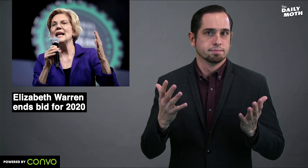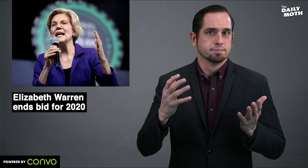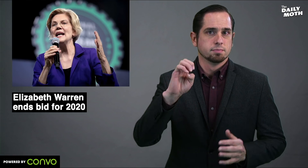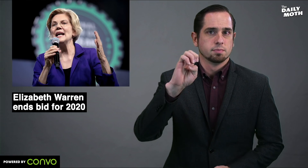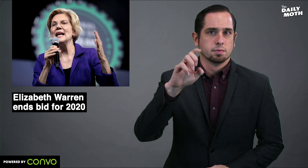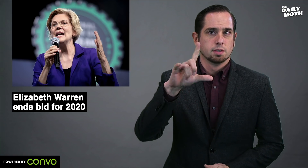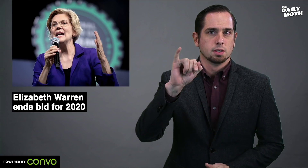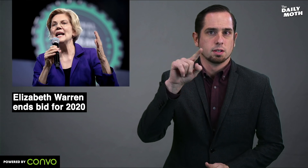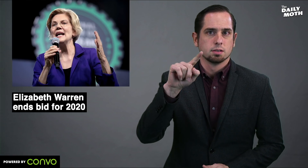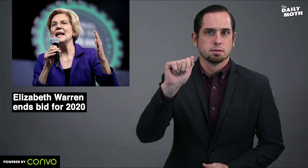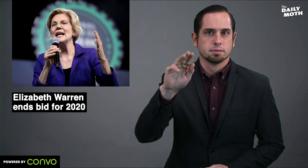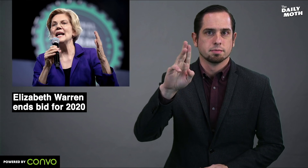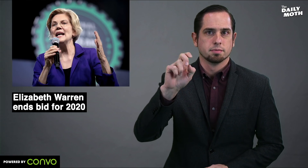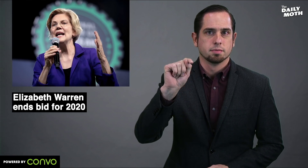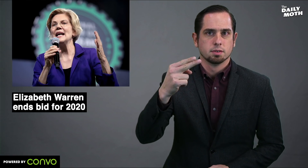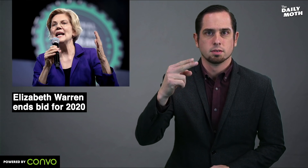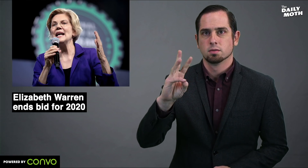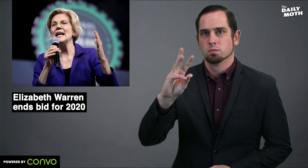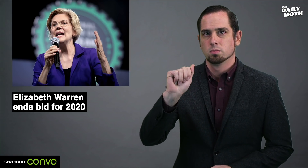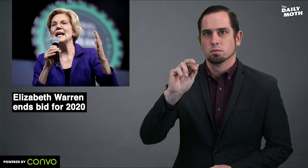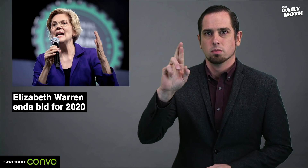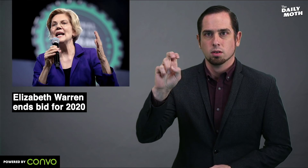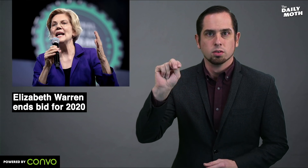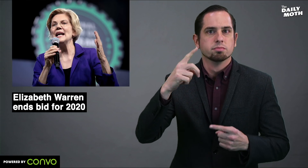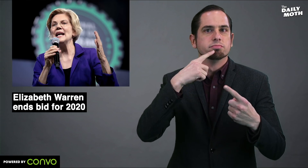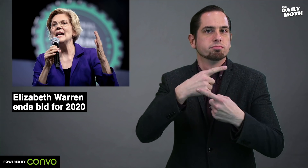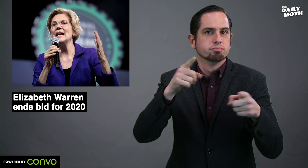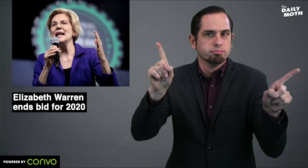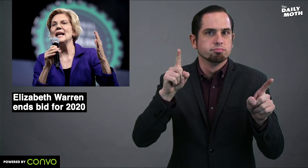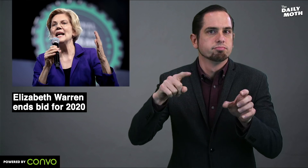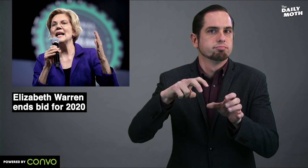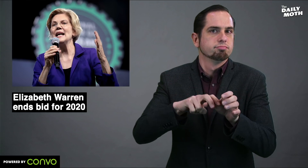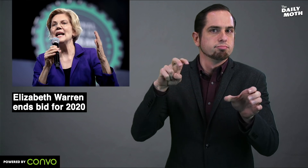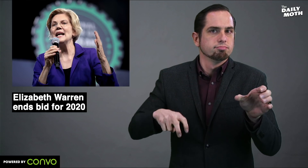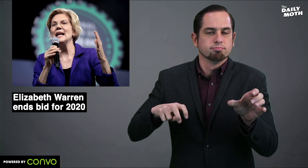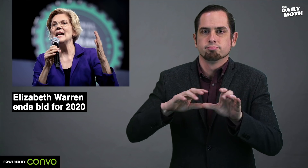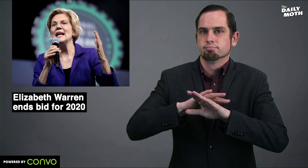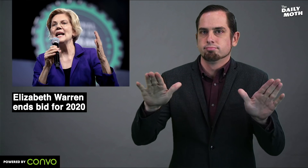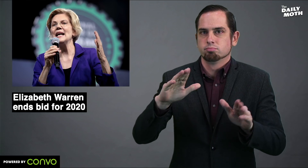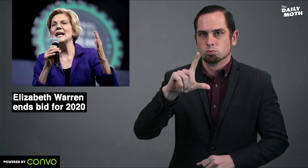Elizabeth Warren announced she is dropping out of